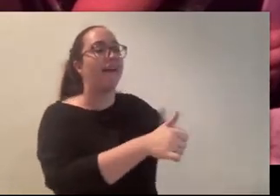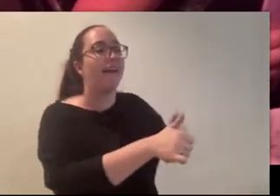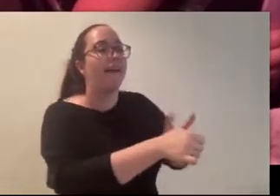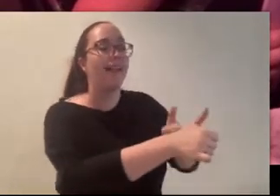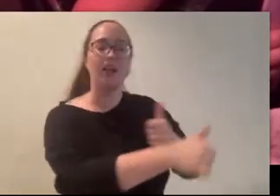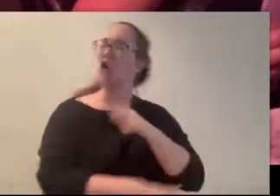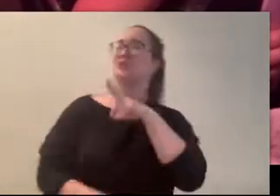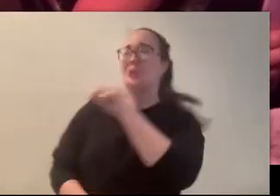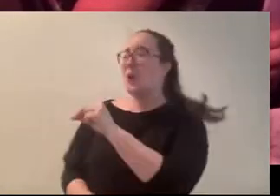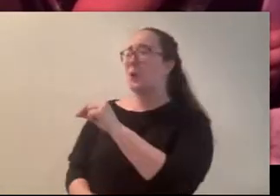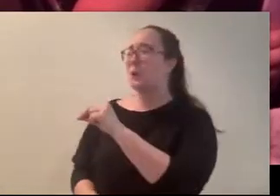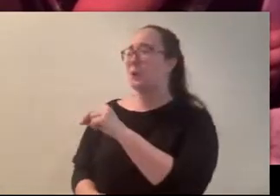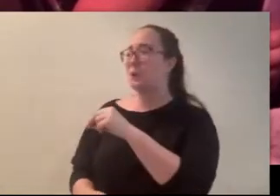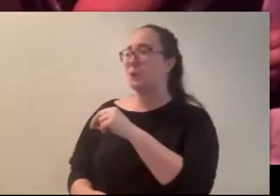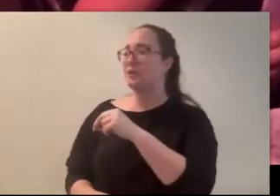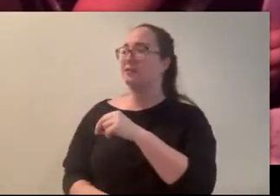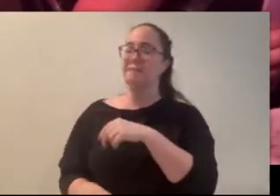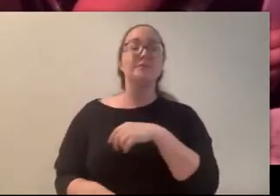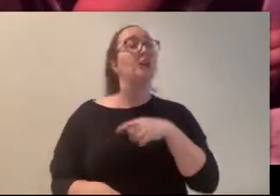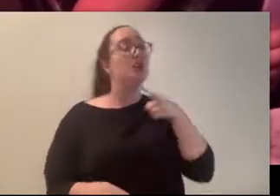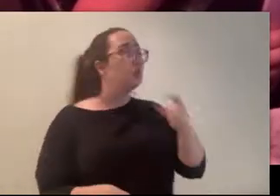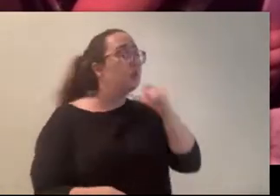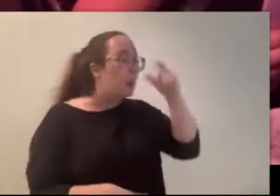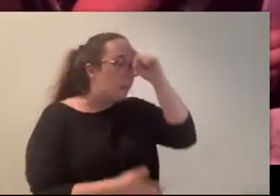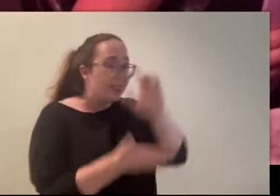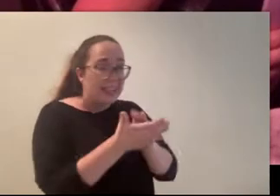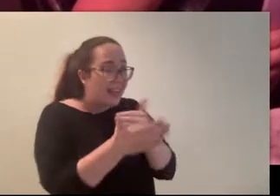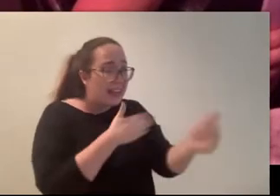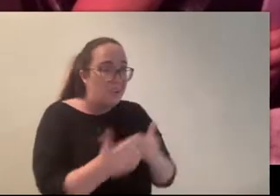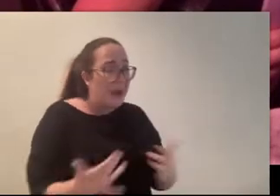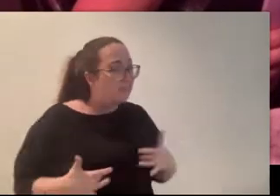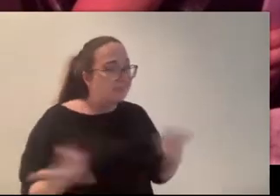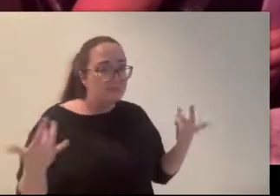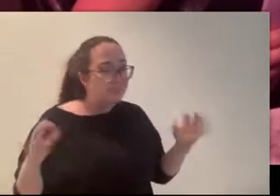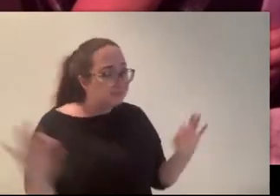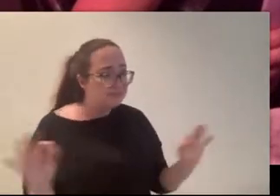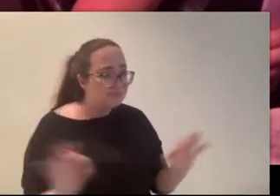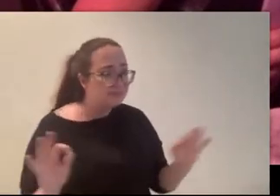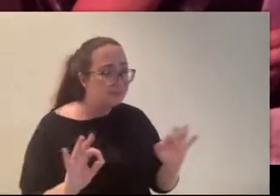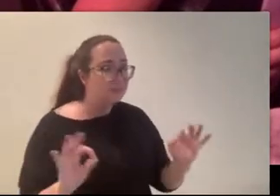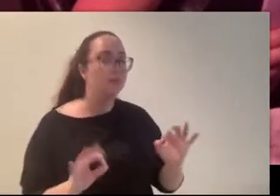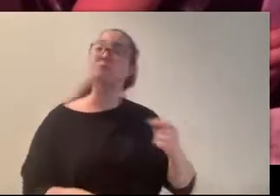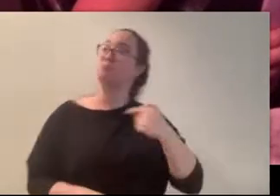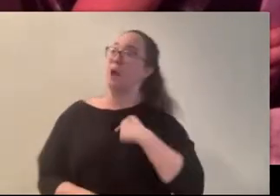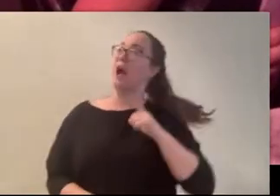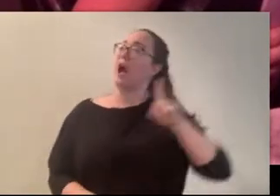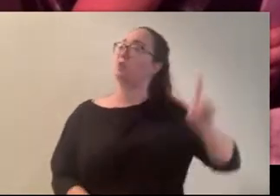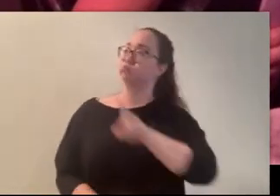“You don’t believe anyway, so what’s the big deal?” “I‘ve walked past there a lot, ok? Nothing’s ever happened.”